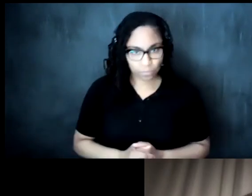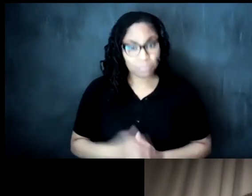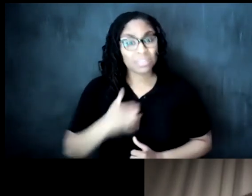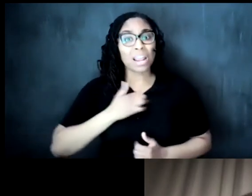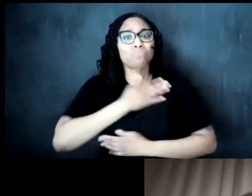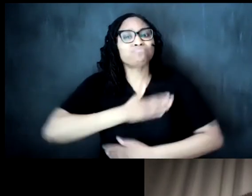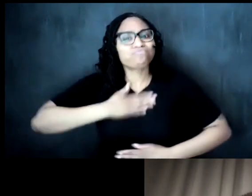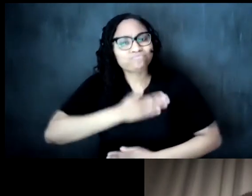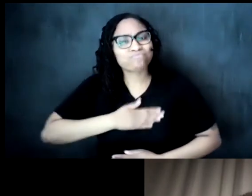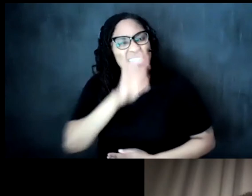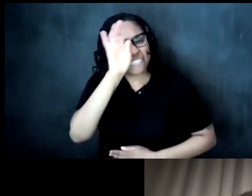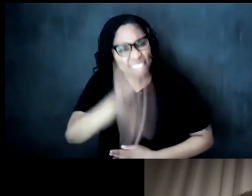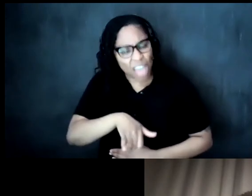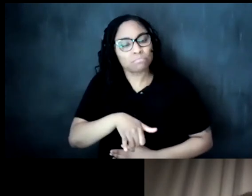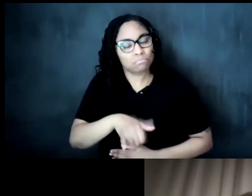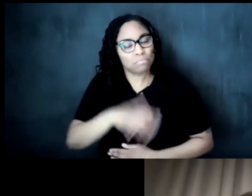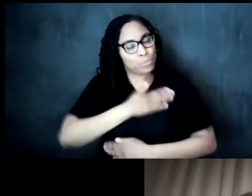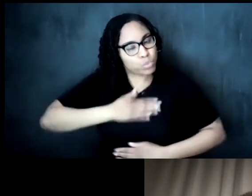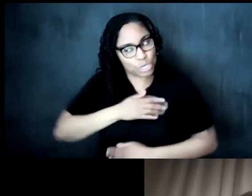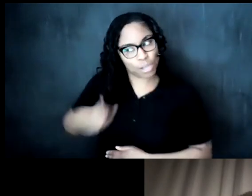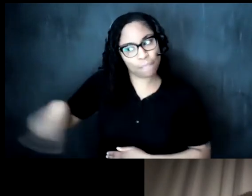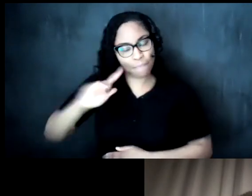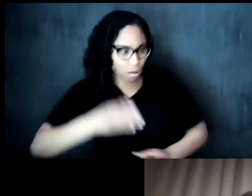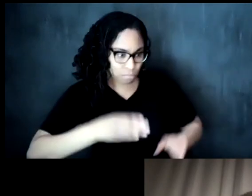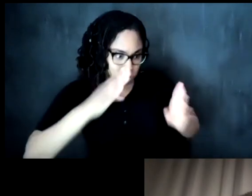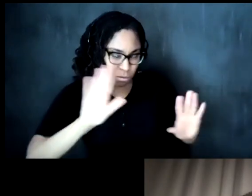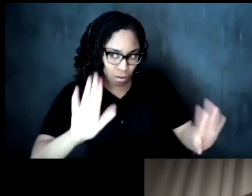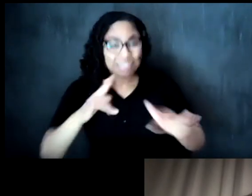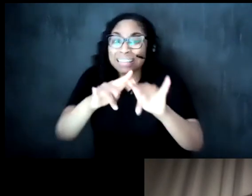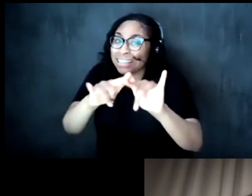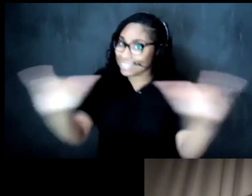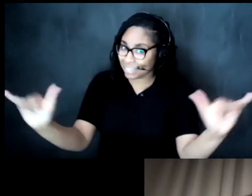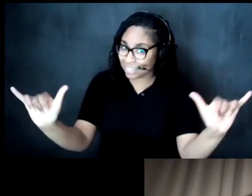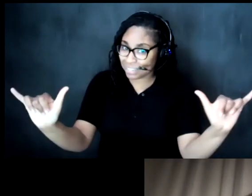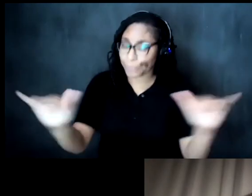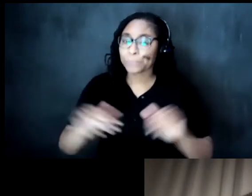that intention at at the same time in the in this that's to their credit at the same time